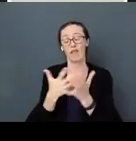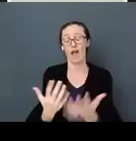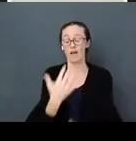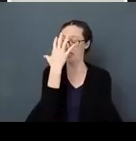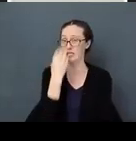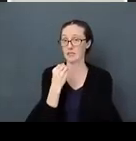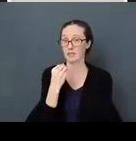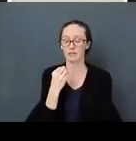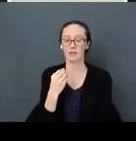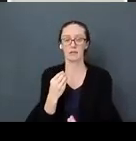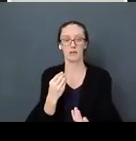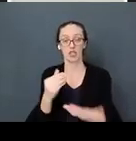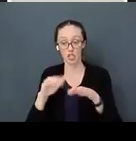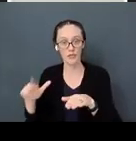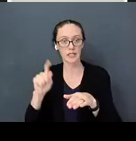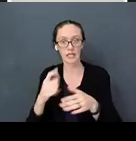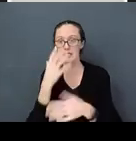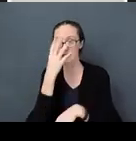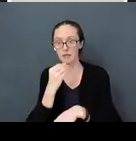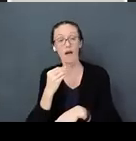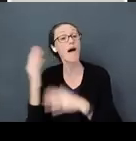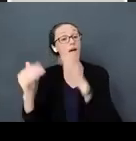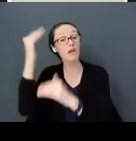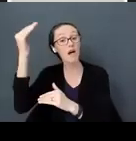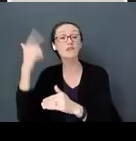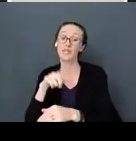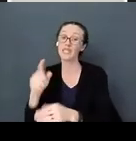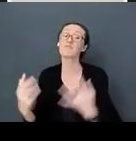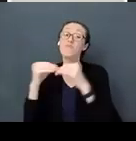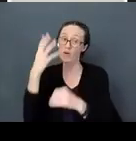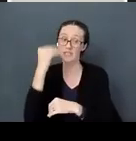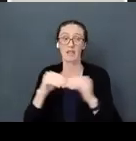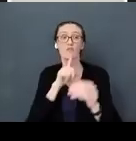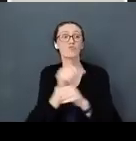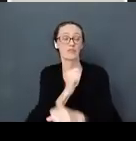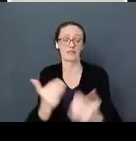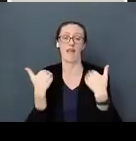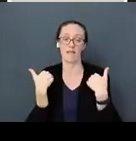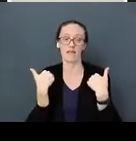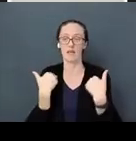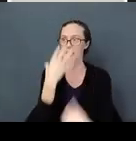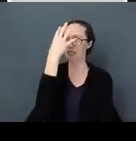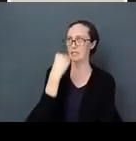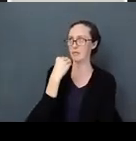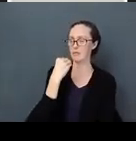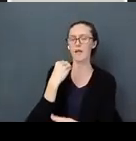We as adults need more sleep than we get. Sleep helps built the brain. Sleep allows myelinization.